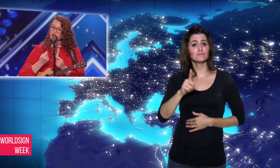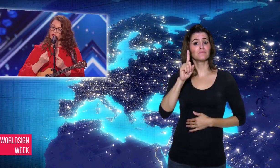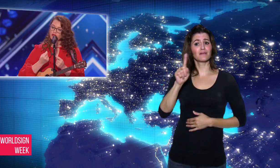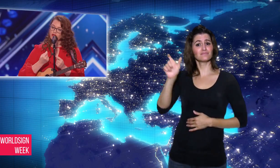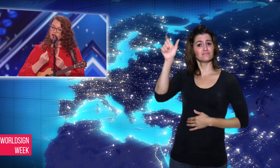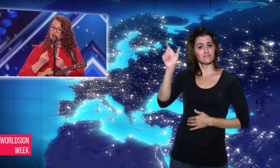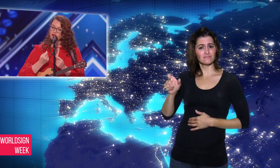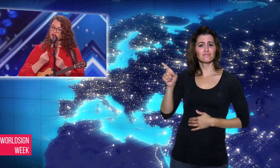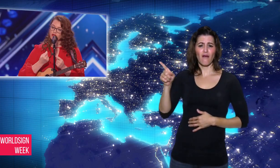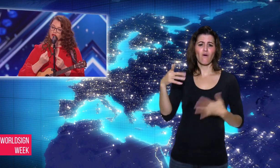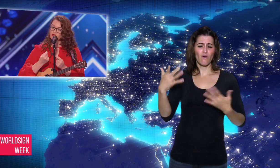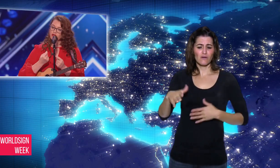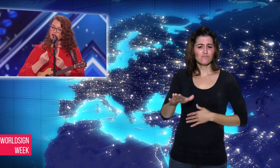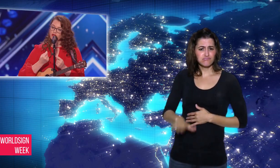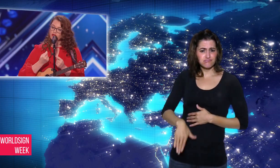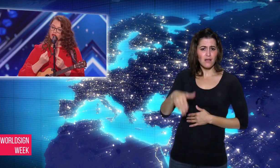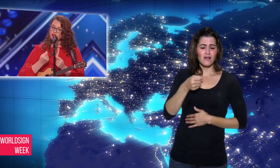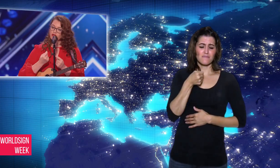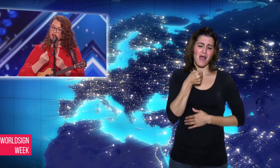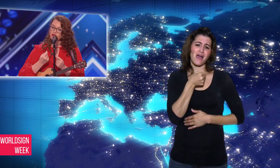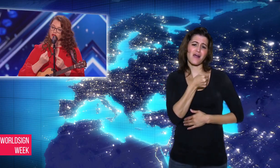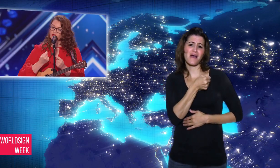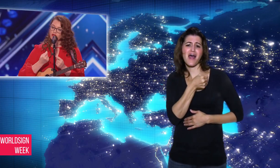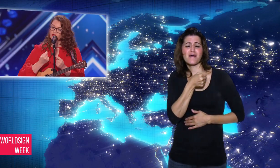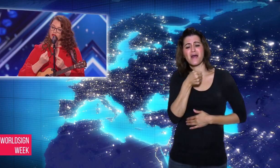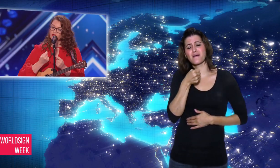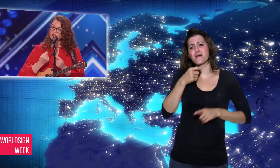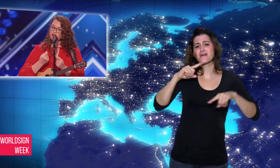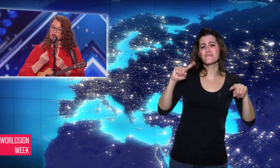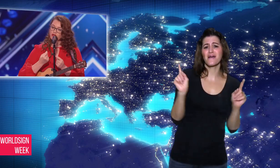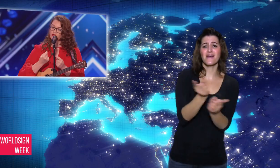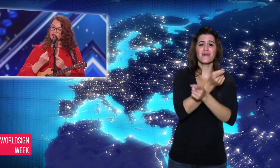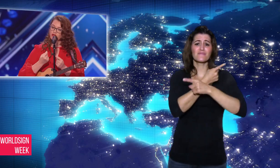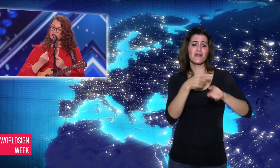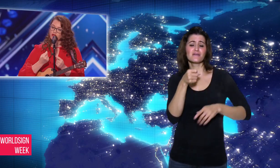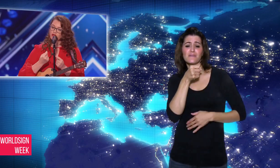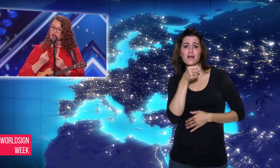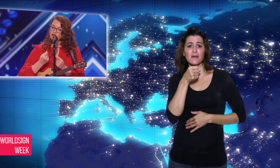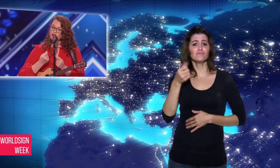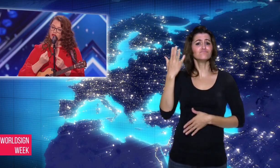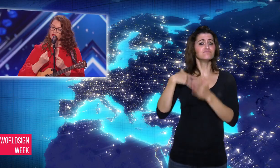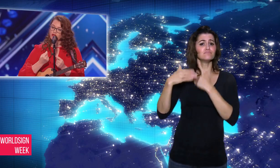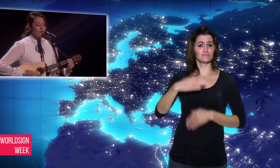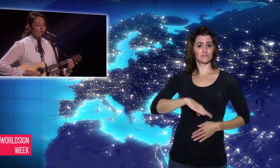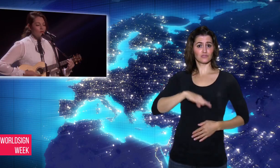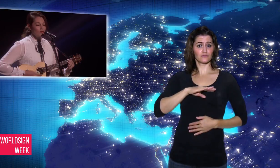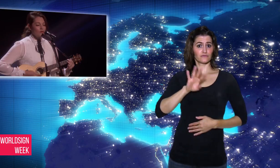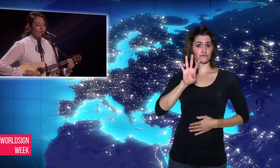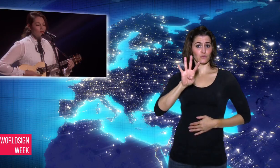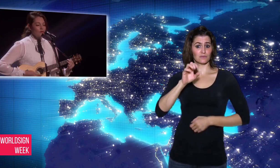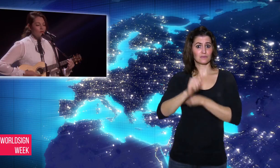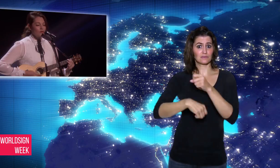She sang a song she wrote, “Mara’s Song”